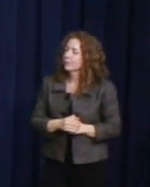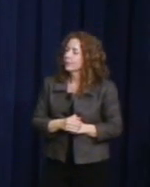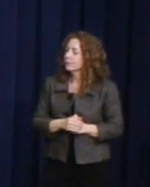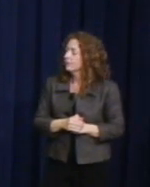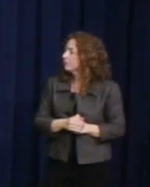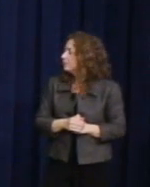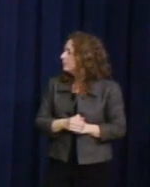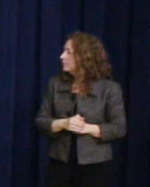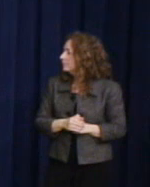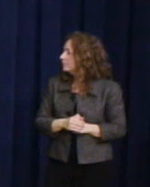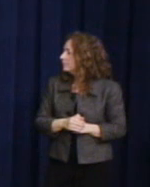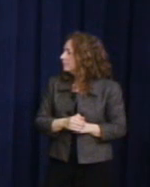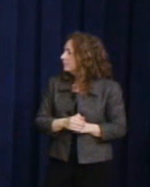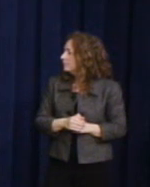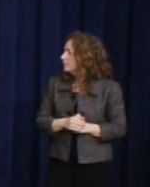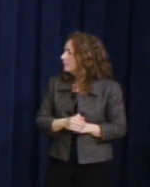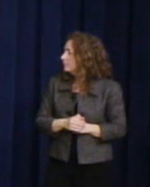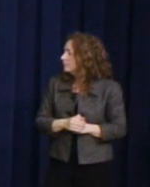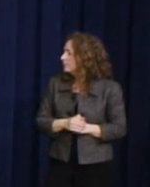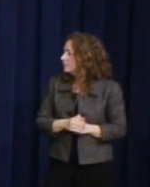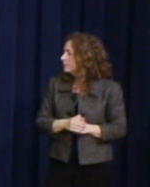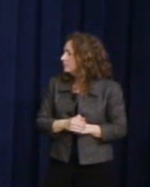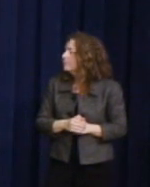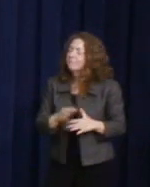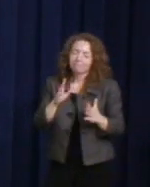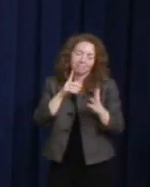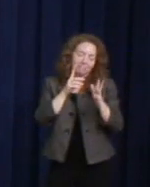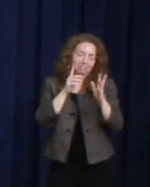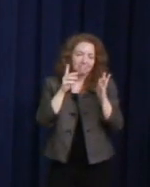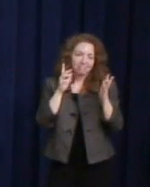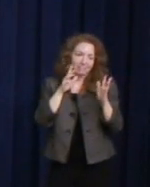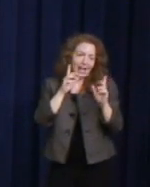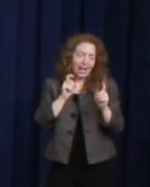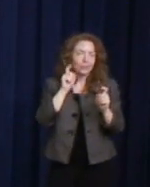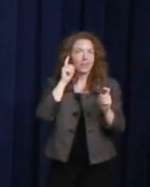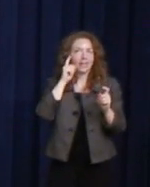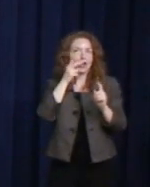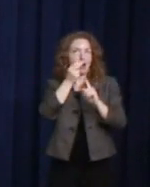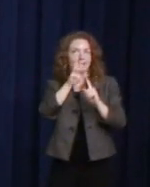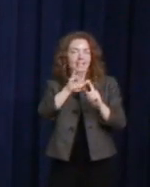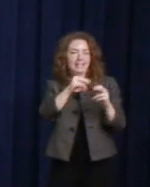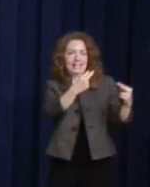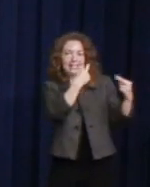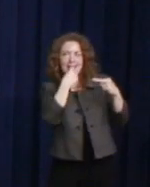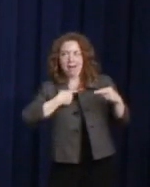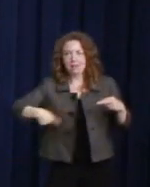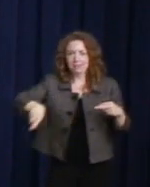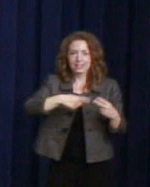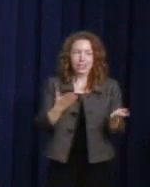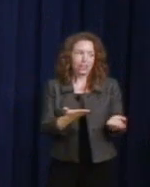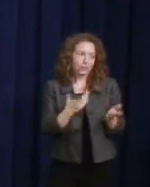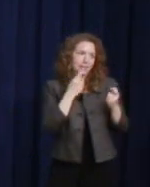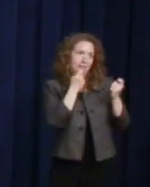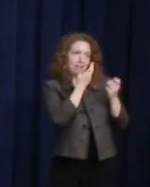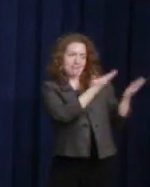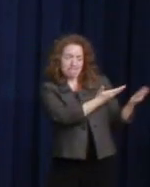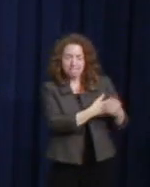I happen to believe he sees this triumph from where he is. But we know we have work to do. We have to pass ENDA, or we have to achieve